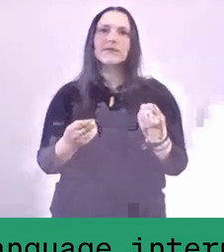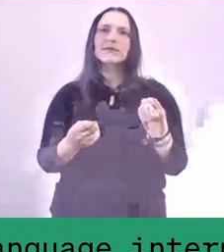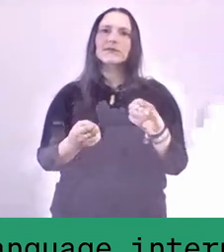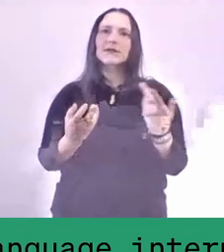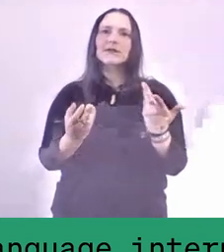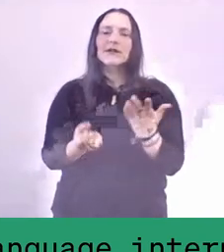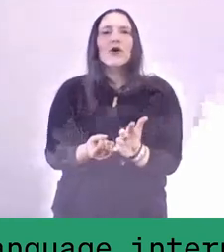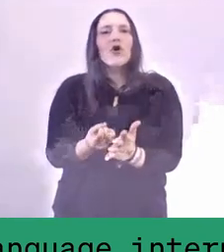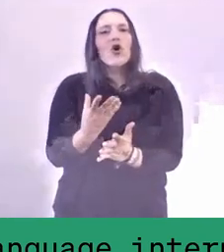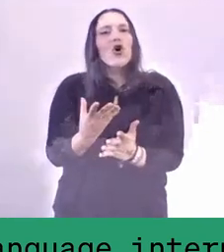Thank you.